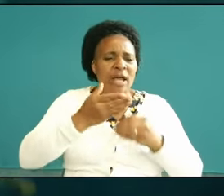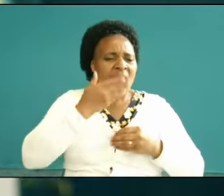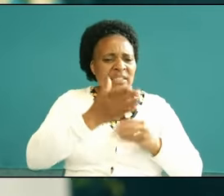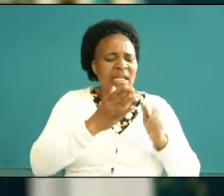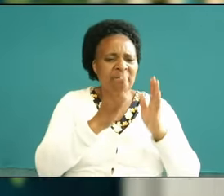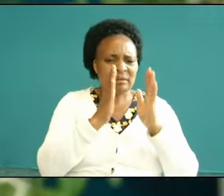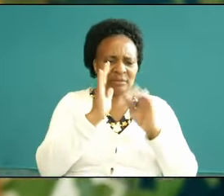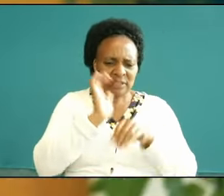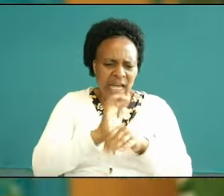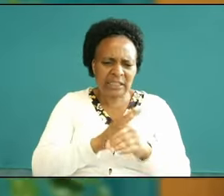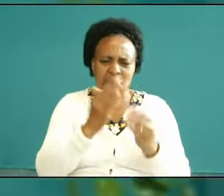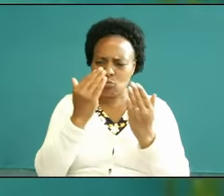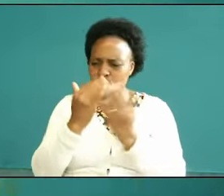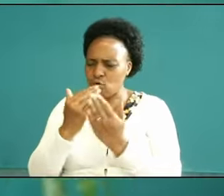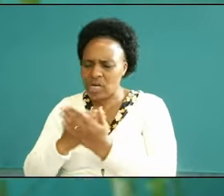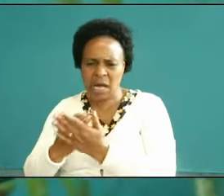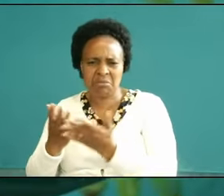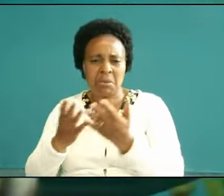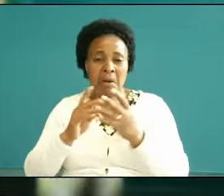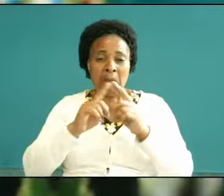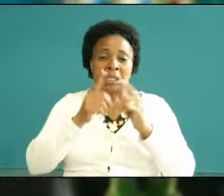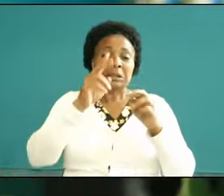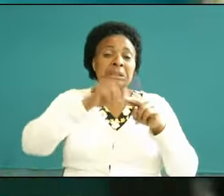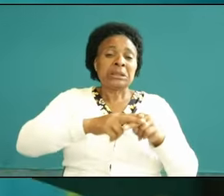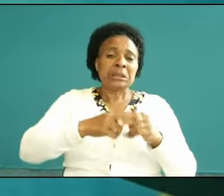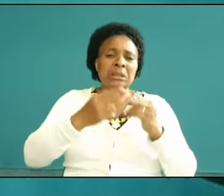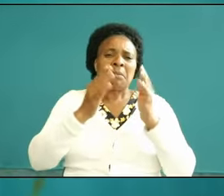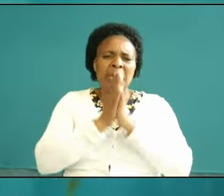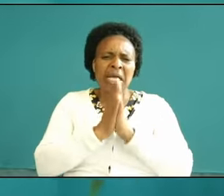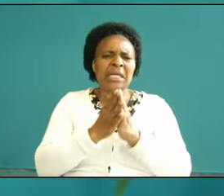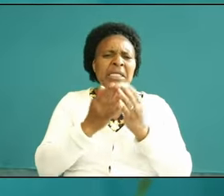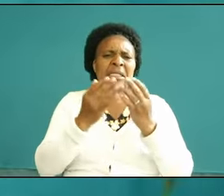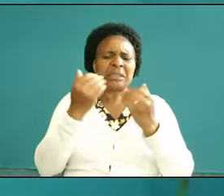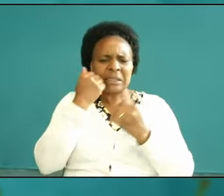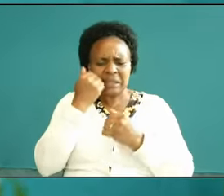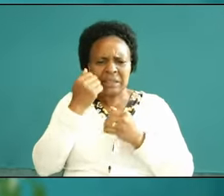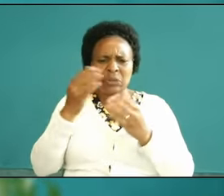need to work and pray because we are sick we are praying for sickness to go because we have lost